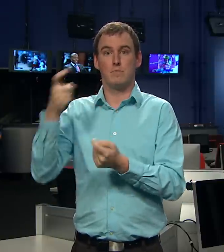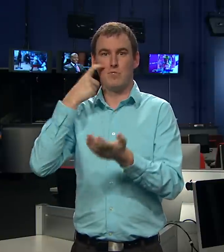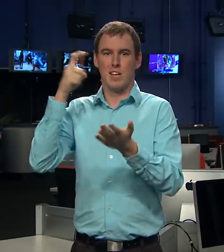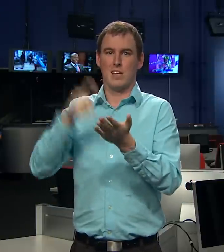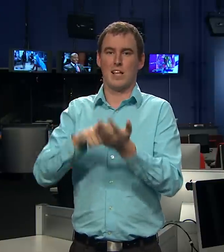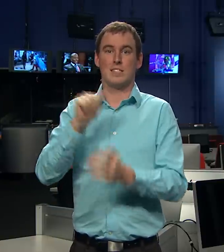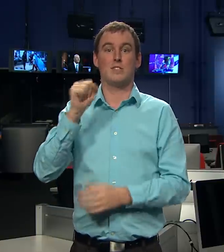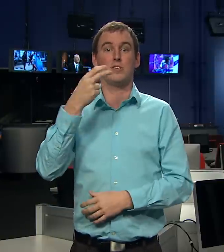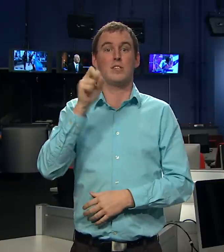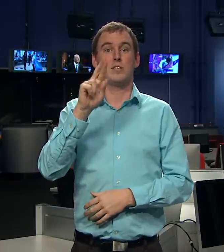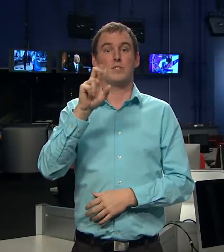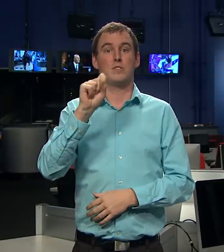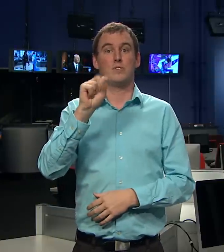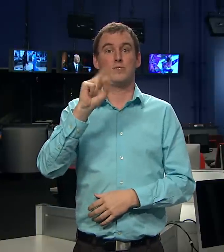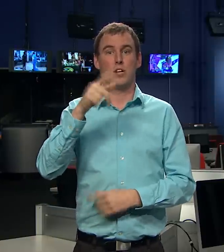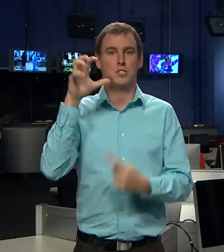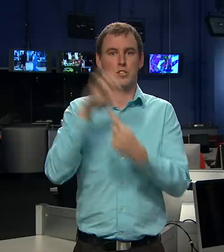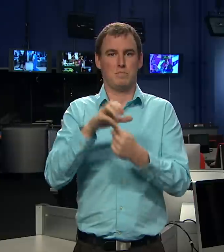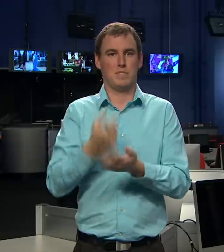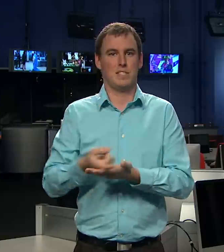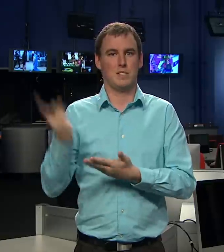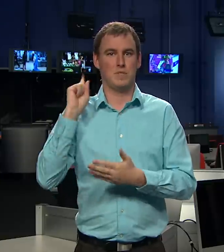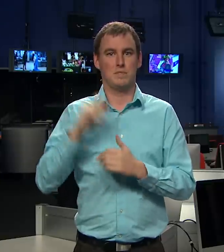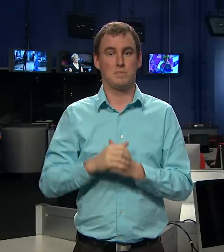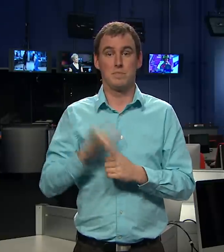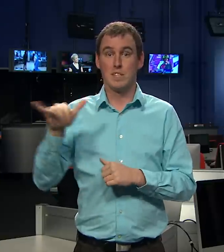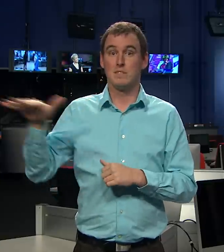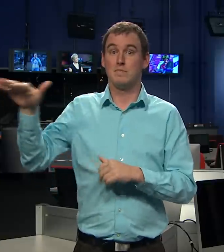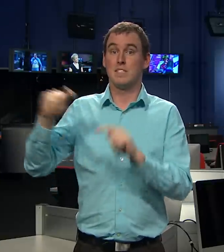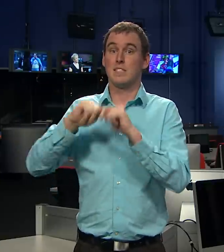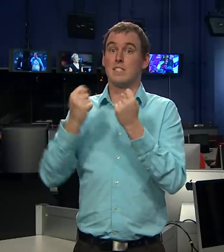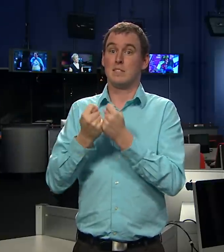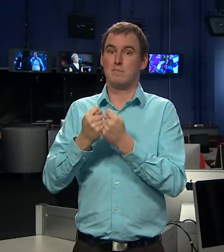THE GALLAUDET FOOTBALL TEAM WAS RECOGNIZED AS A HEARSTRONG CHAMPION LAST WEEK.